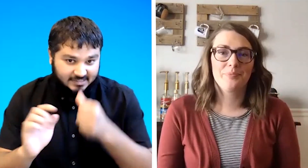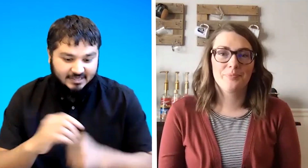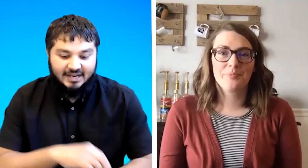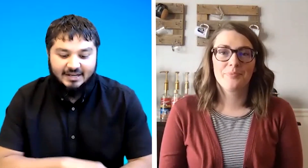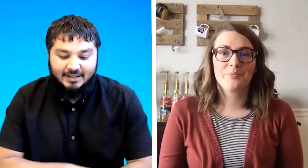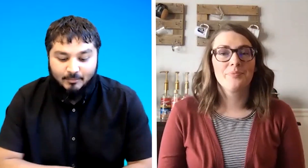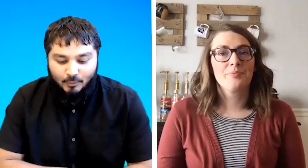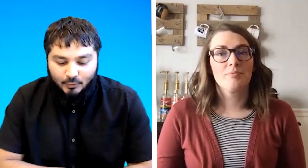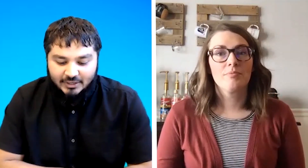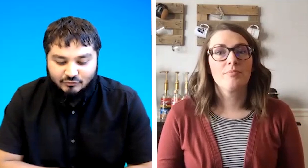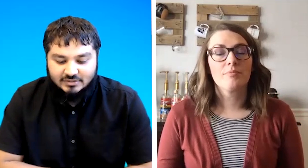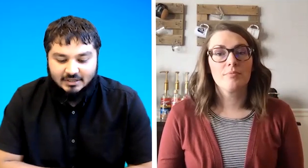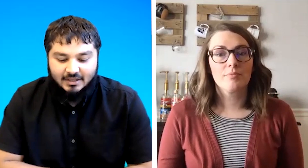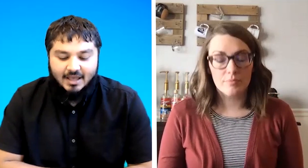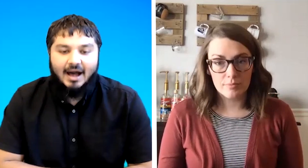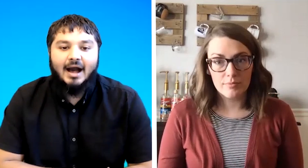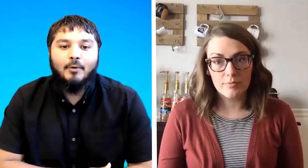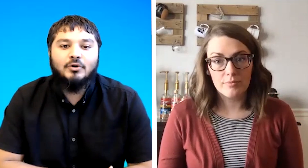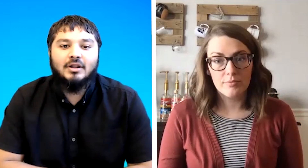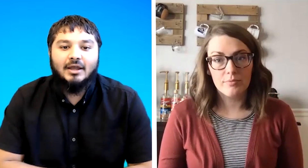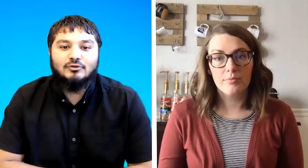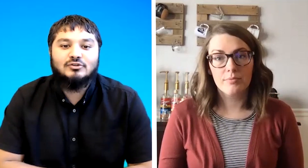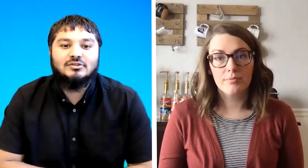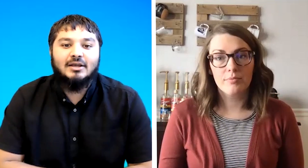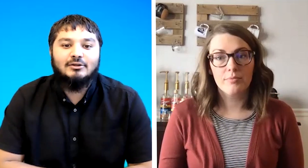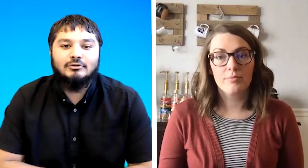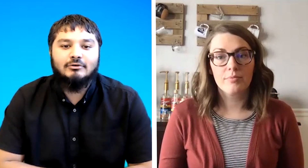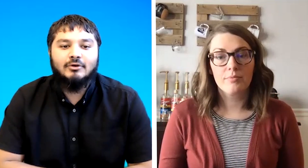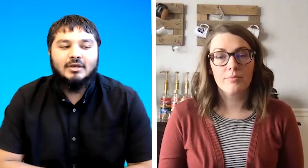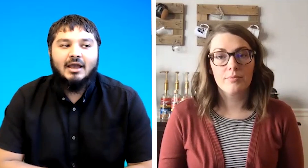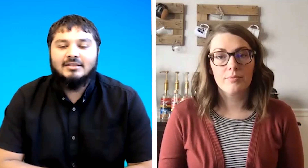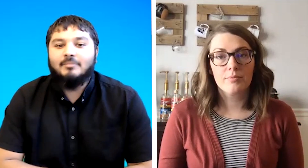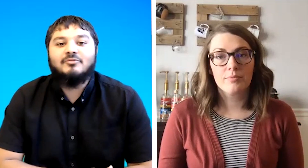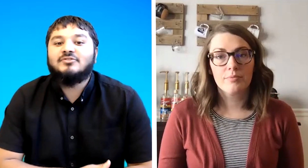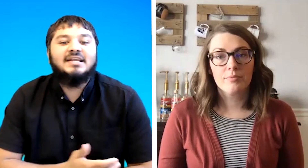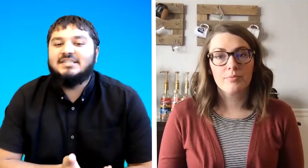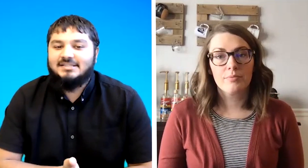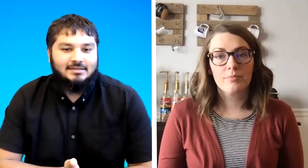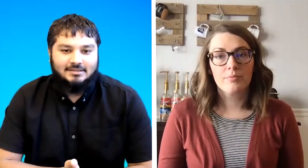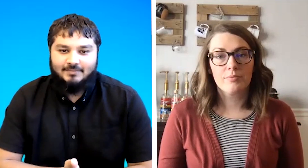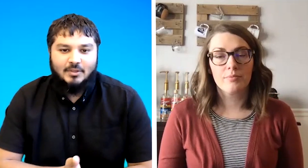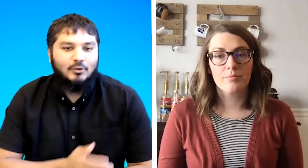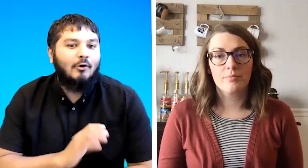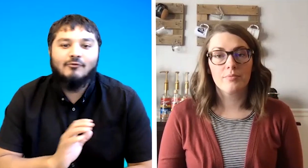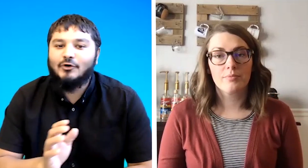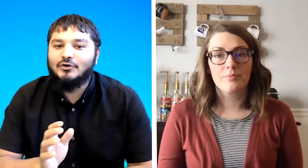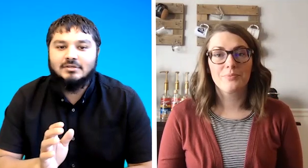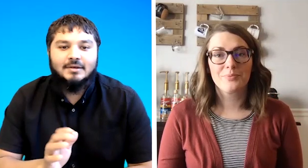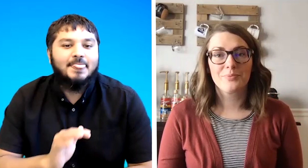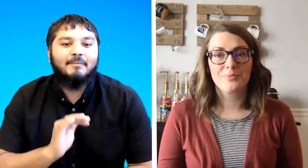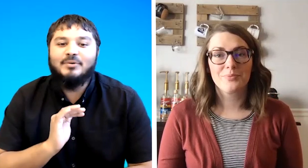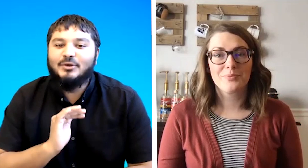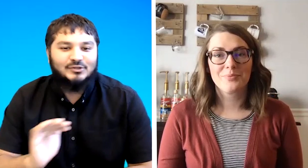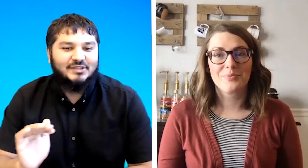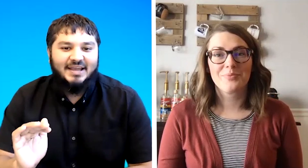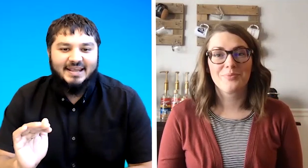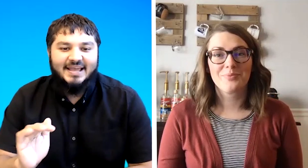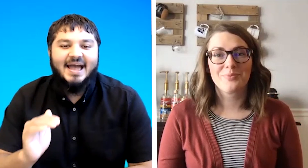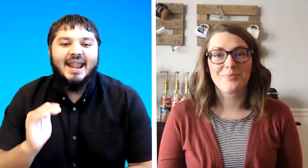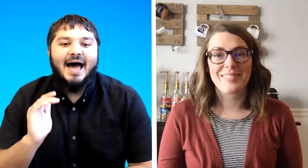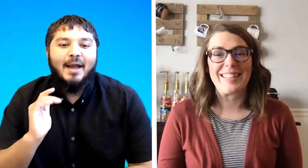slightly more interesting i would like to sign to you at some sentences no voice pure signing and i